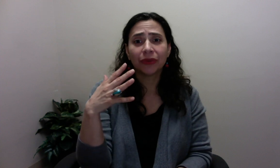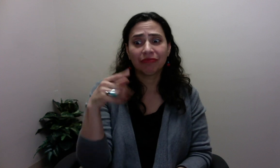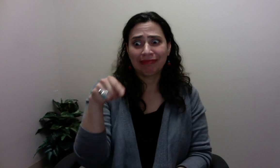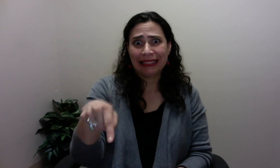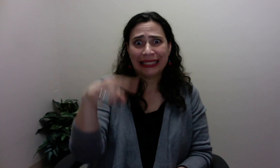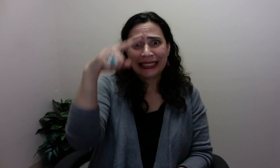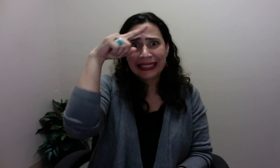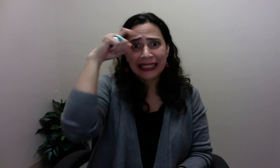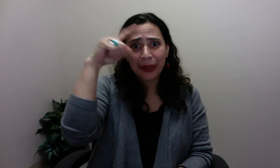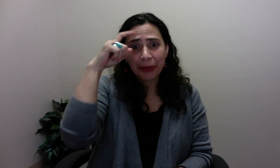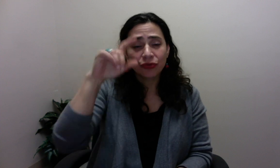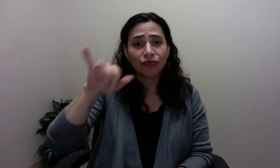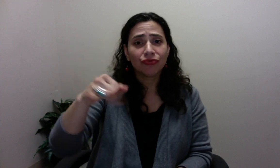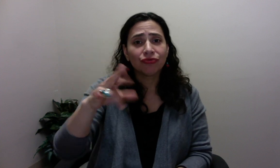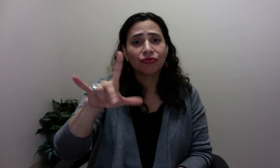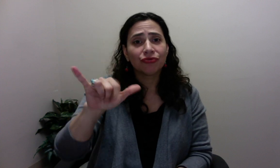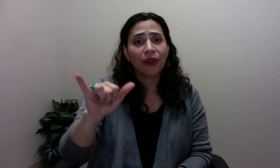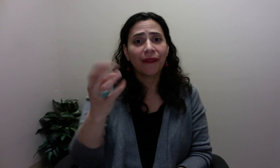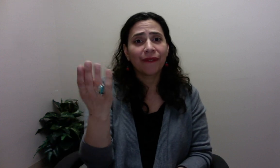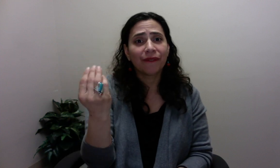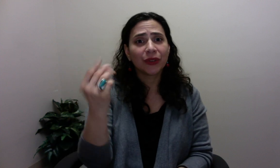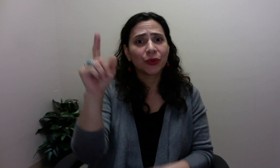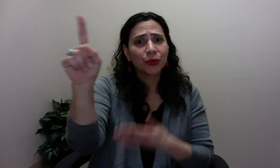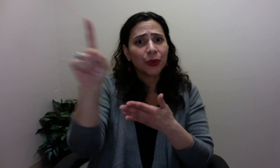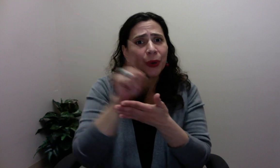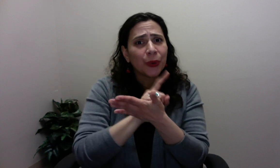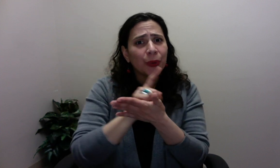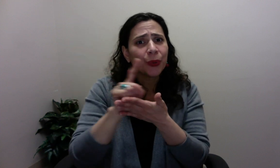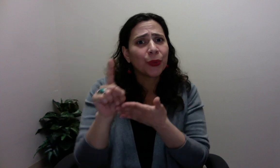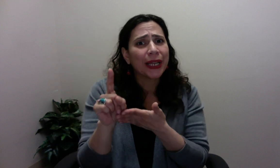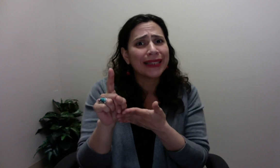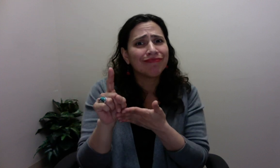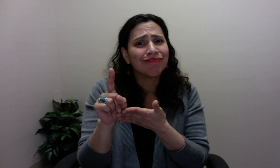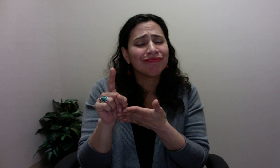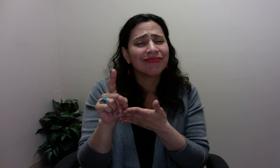The camp will run from July 14 to July 20